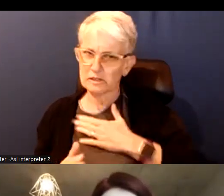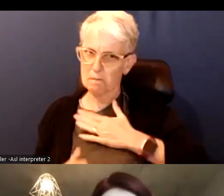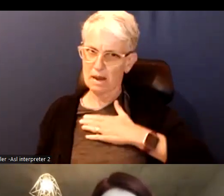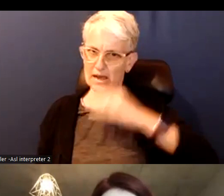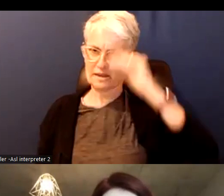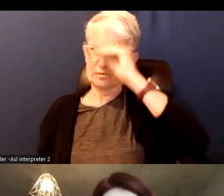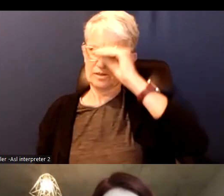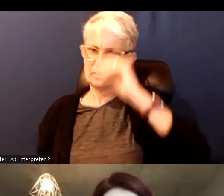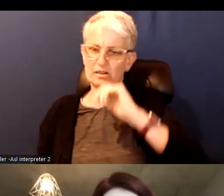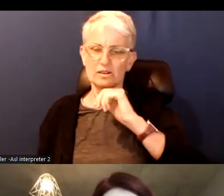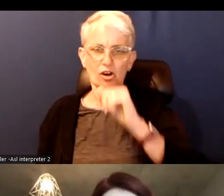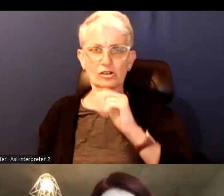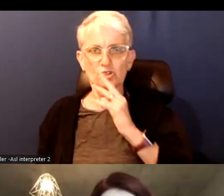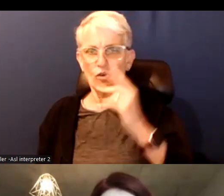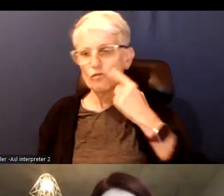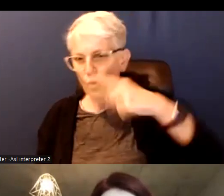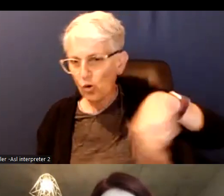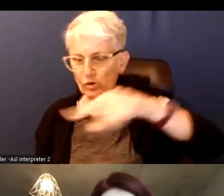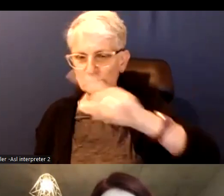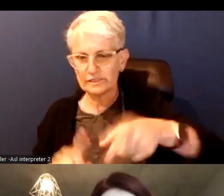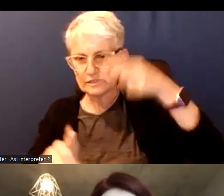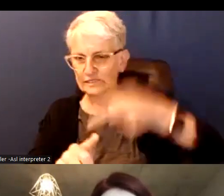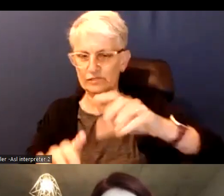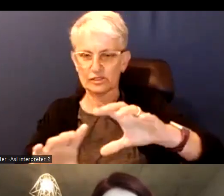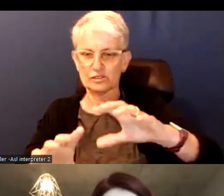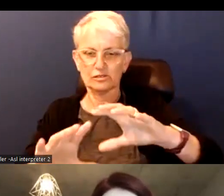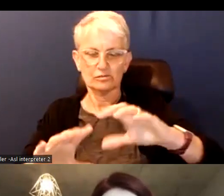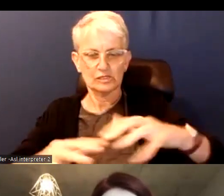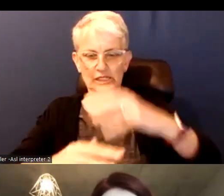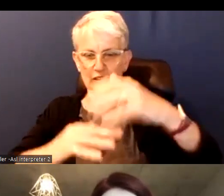Jennifer served on the Board of Directors at social planning Toronto and Toronto environmental